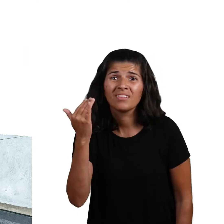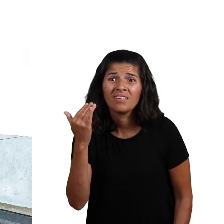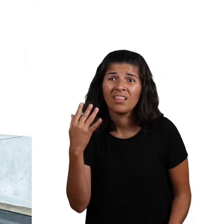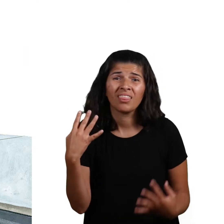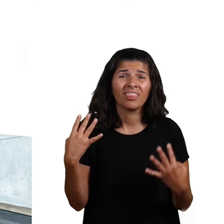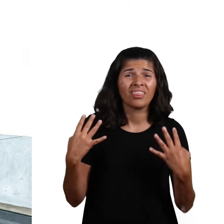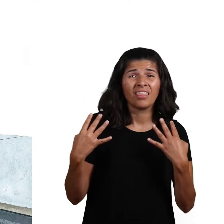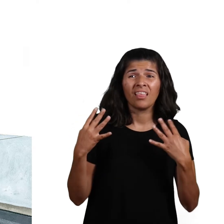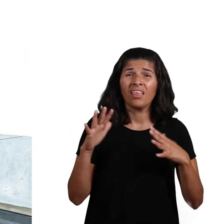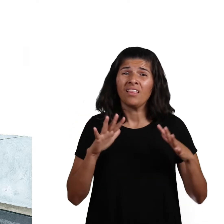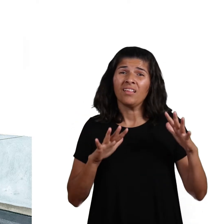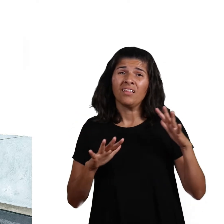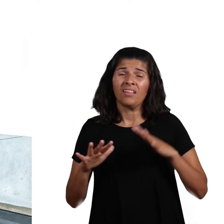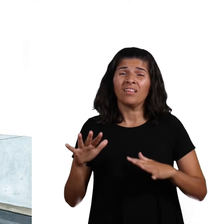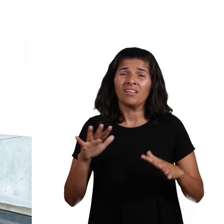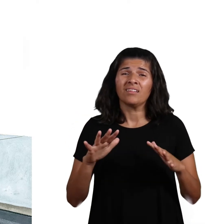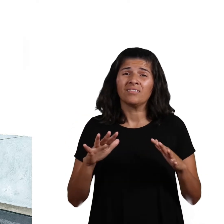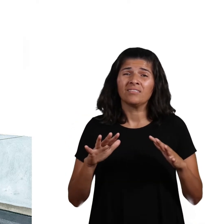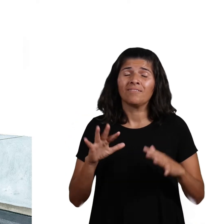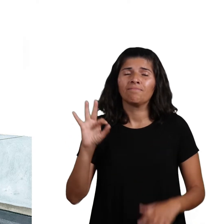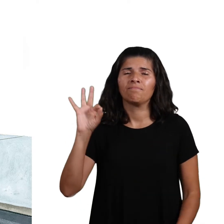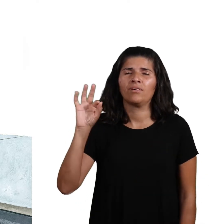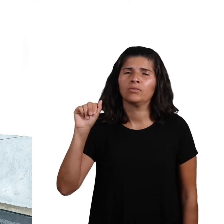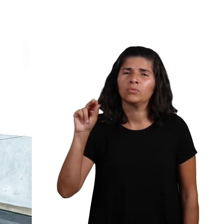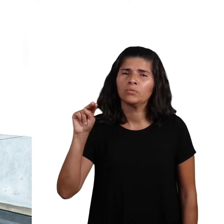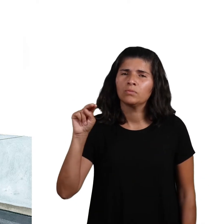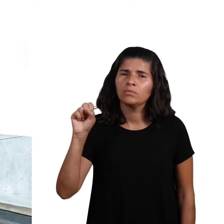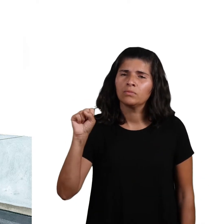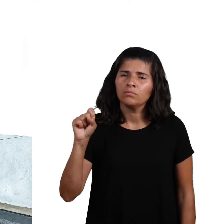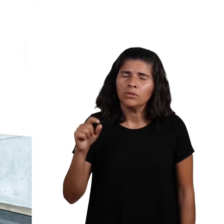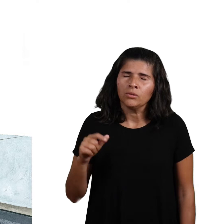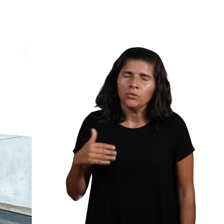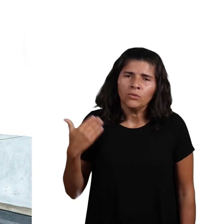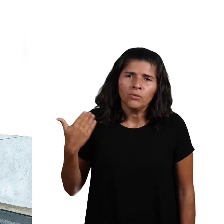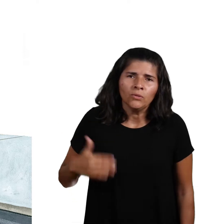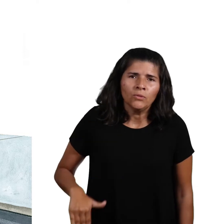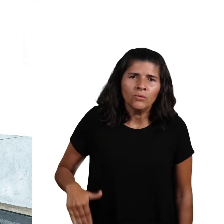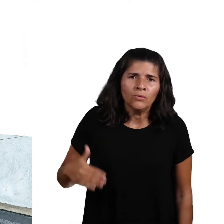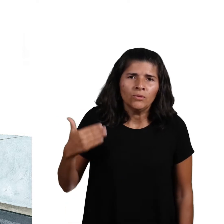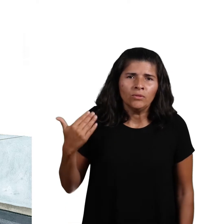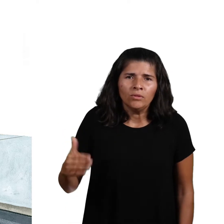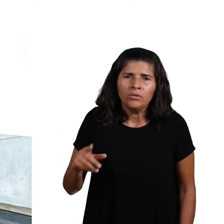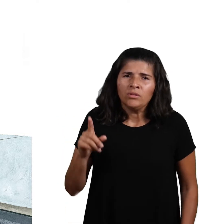You see, her fans were mad for her.